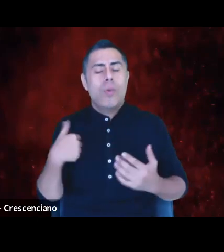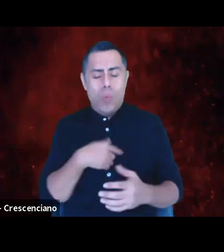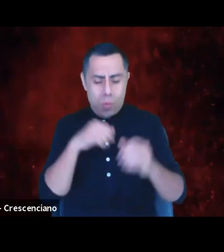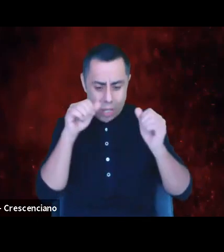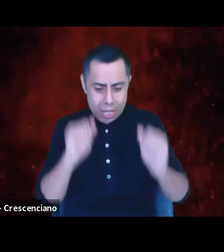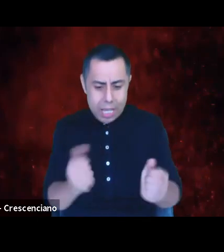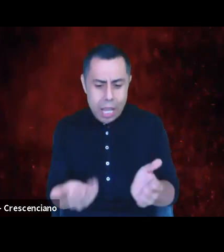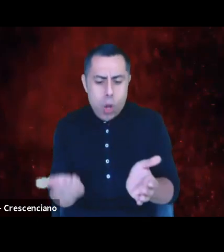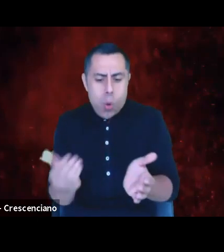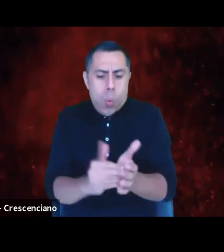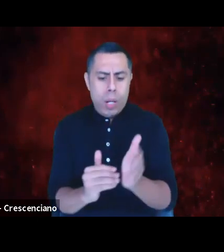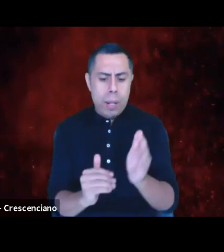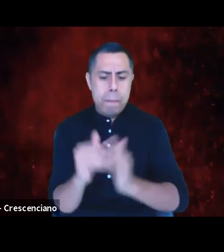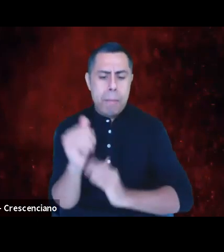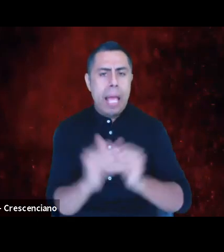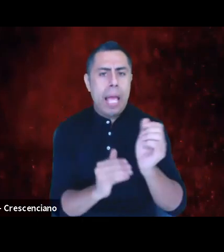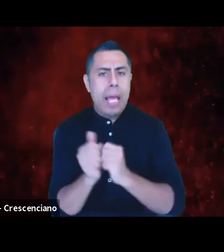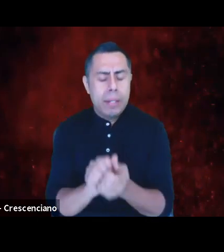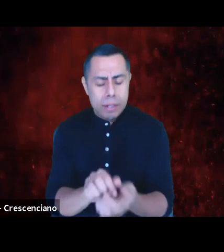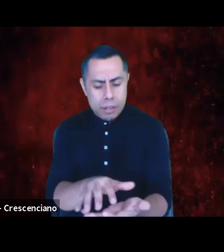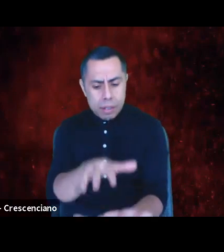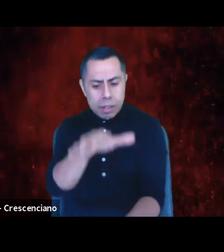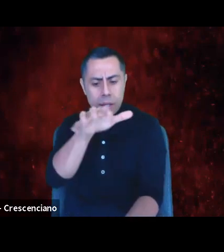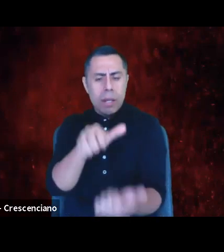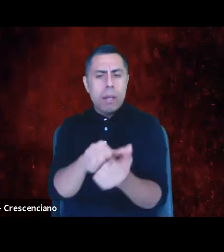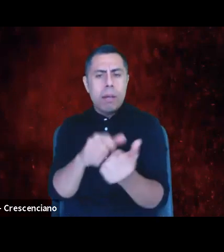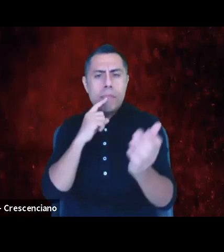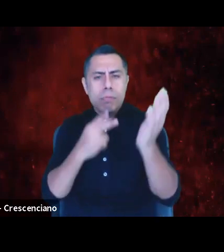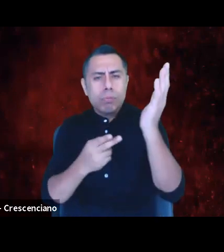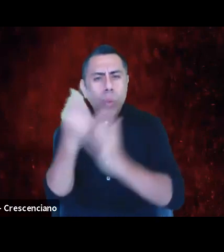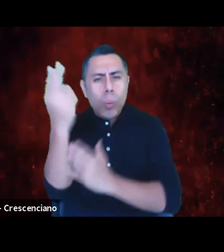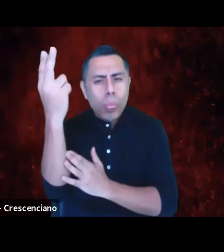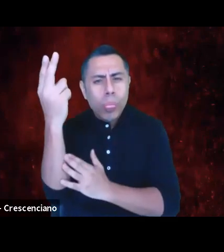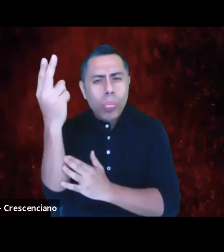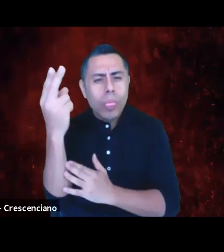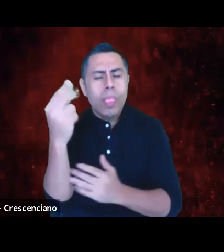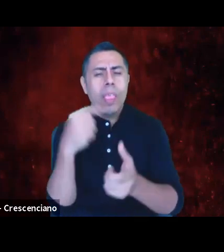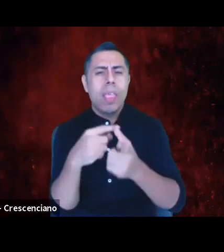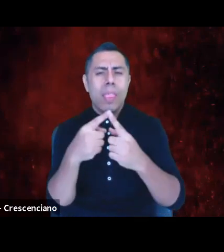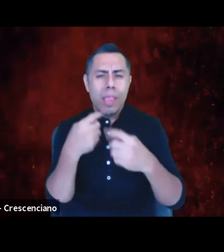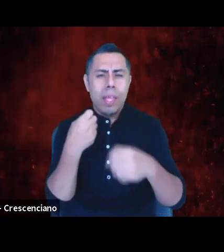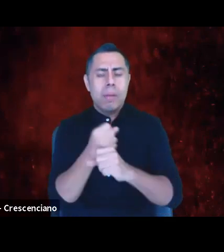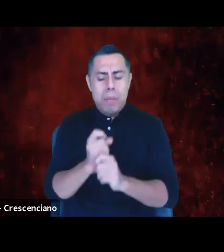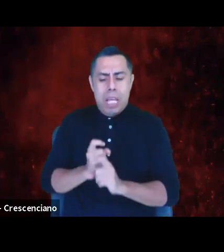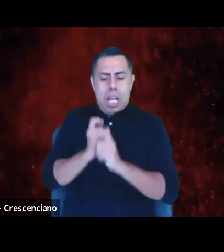and make a contribution to the end of this unnecessary suffering.